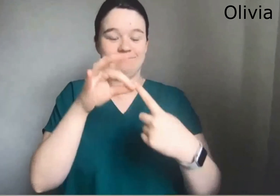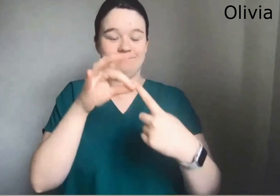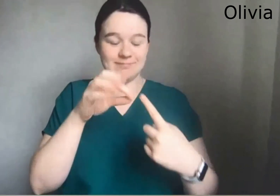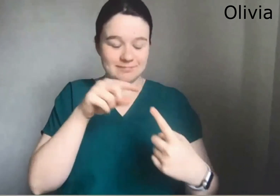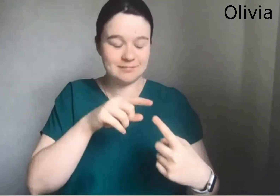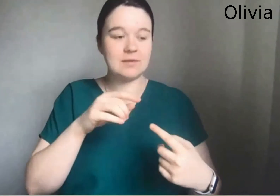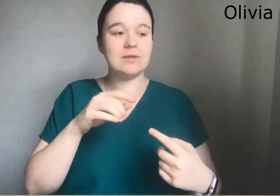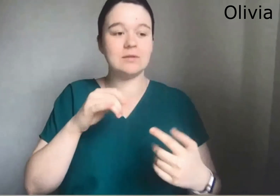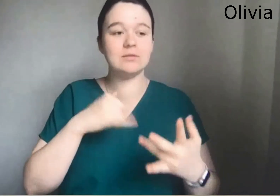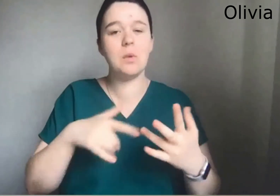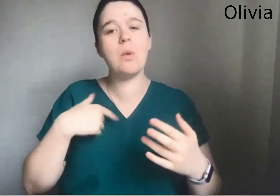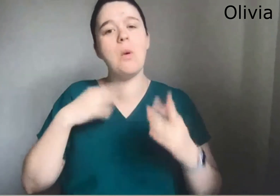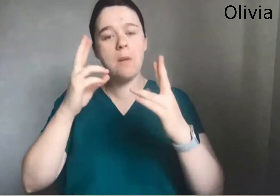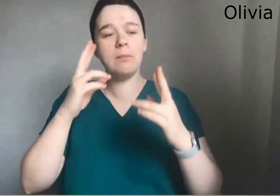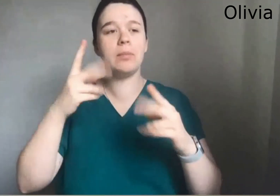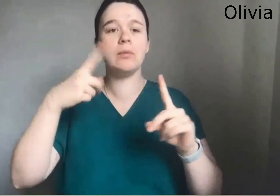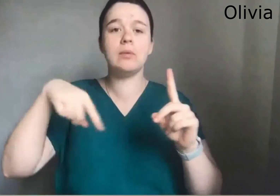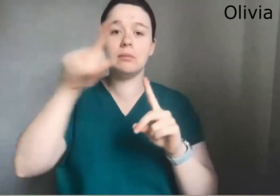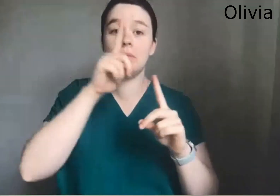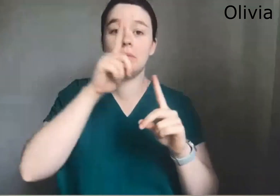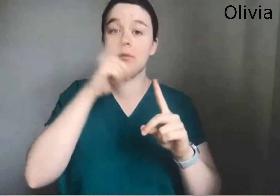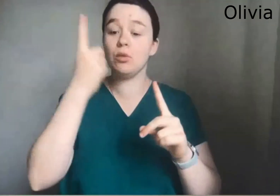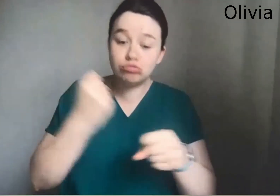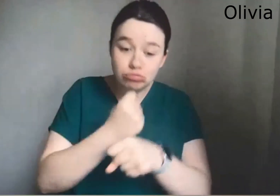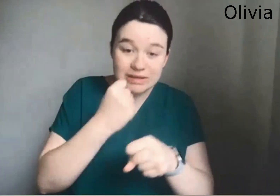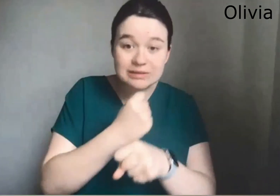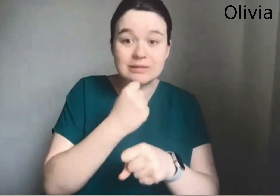and use that captioning or interpreters as a last resort, but